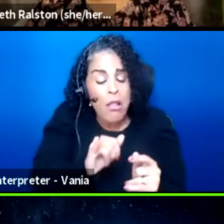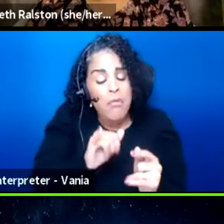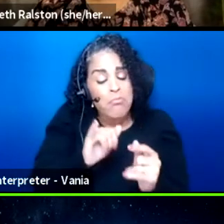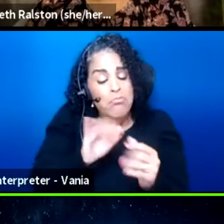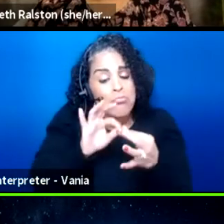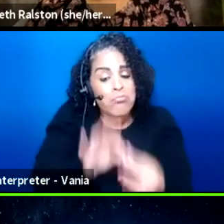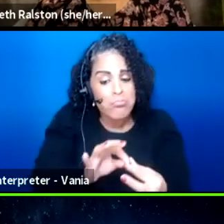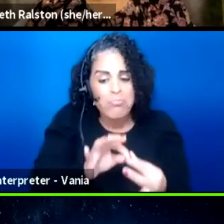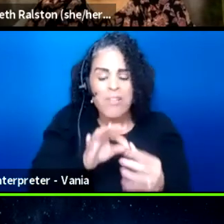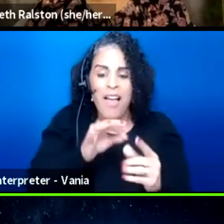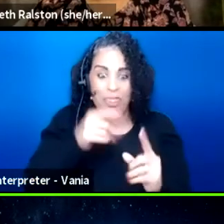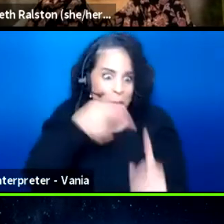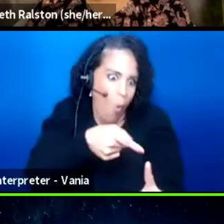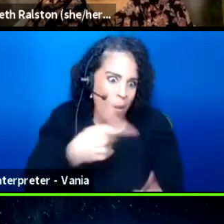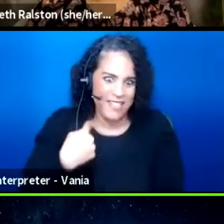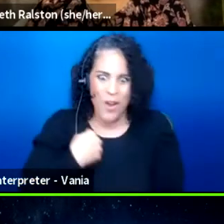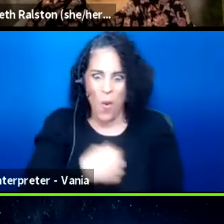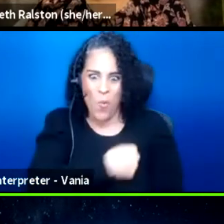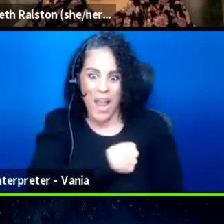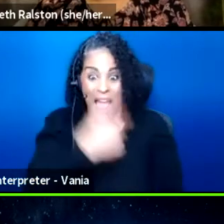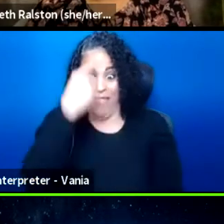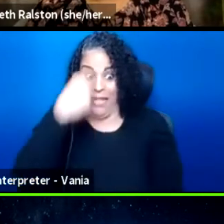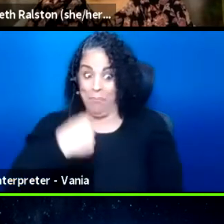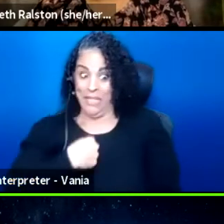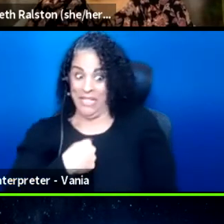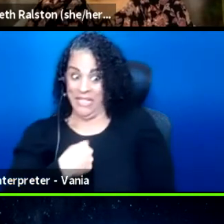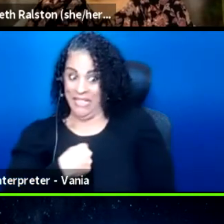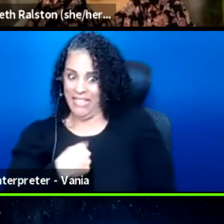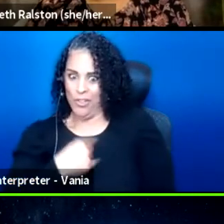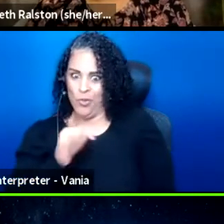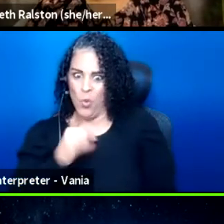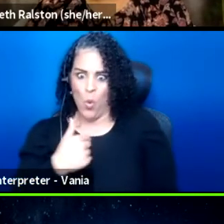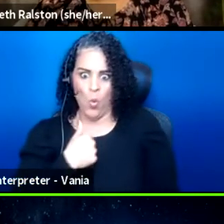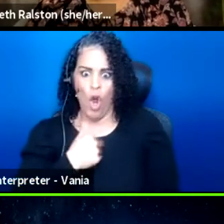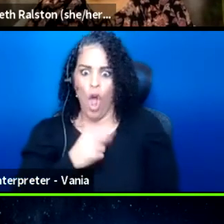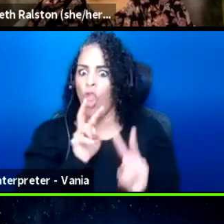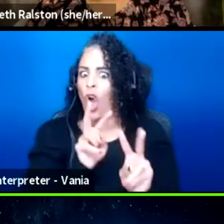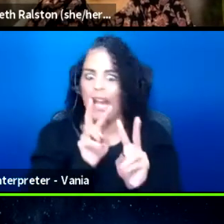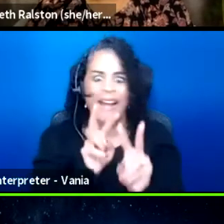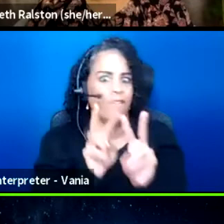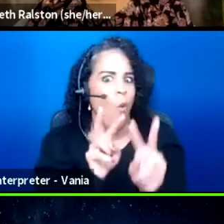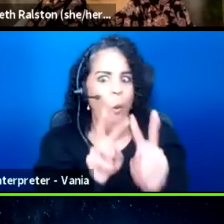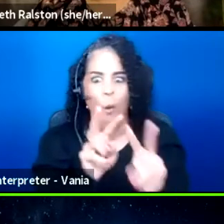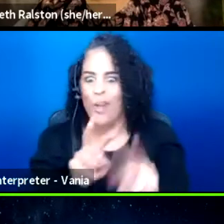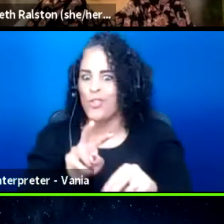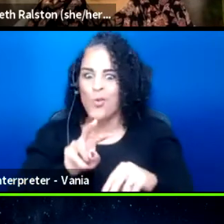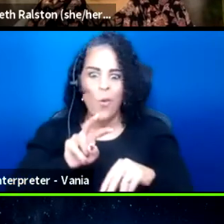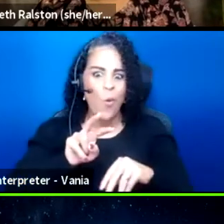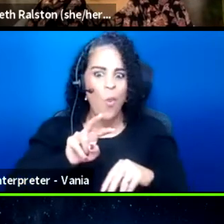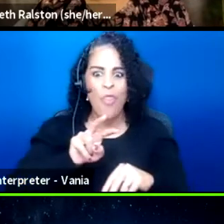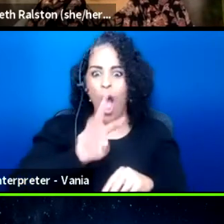You know, we were all, at least I know I was, was just so looking forward to the Wonder Woman sequel